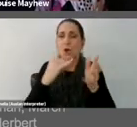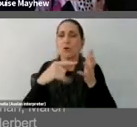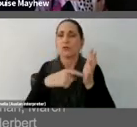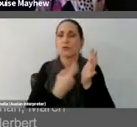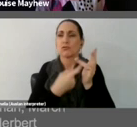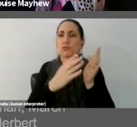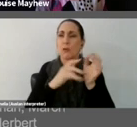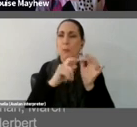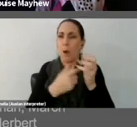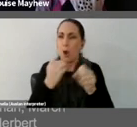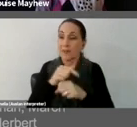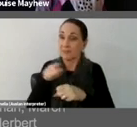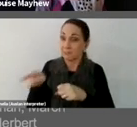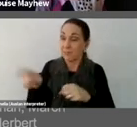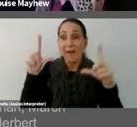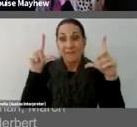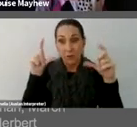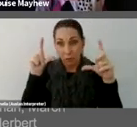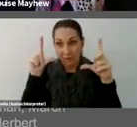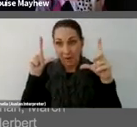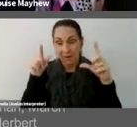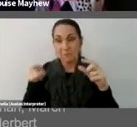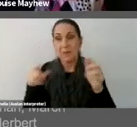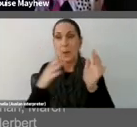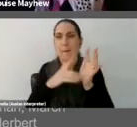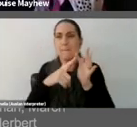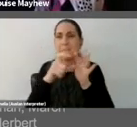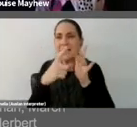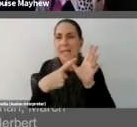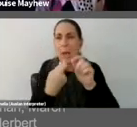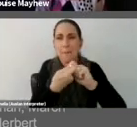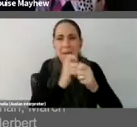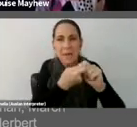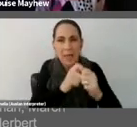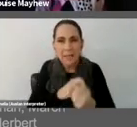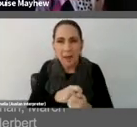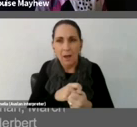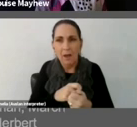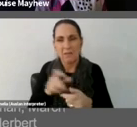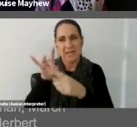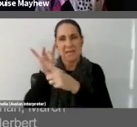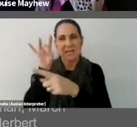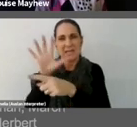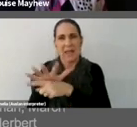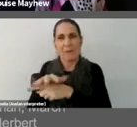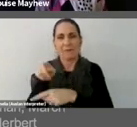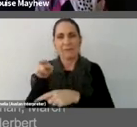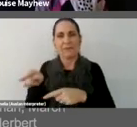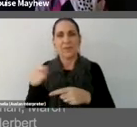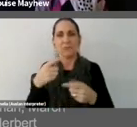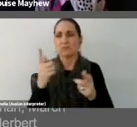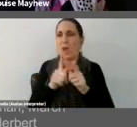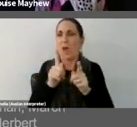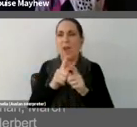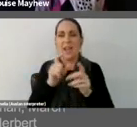photographer or a media manipulator, a self-made chance factor or an impresario